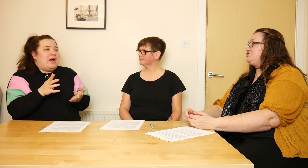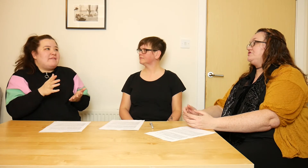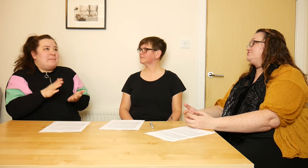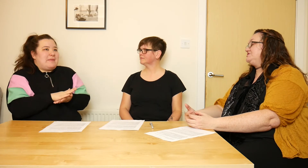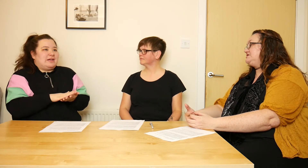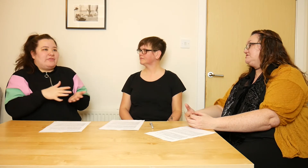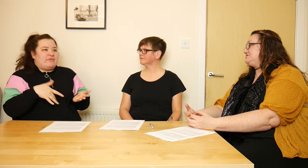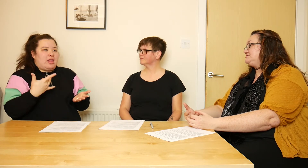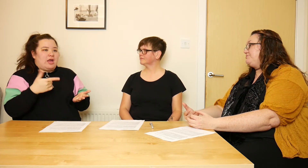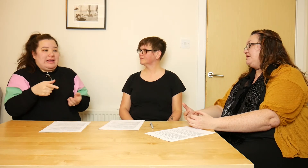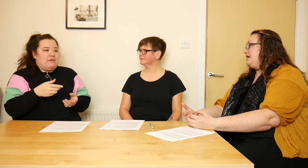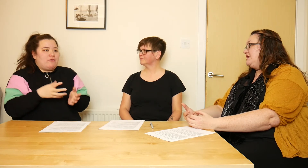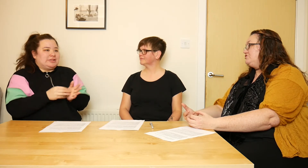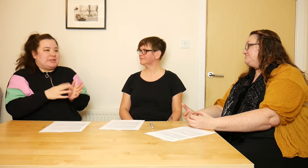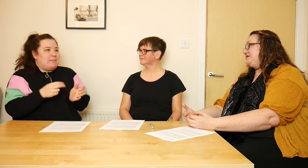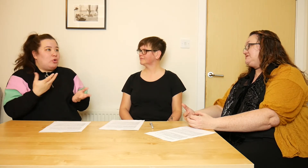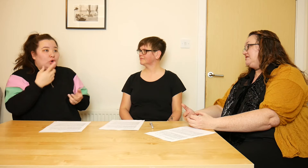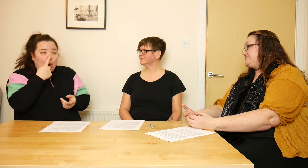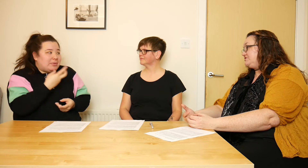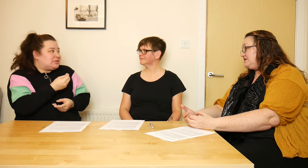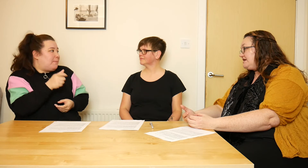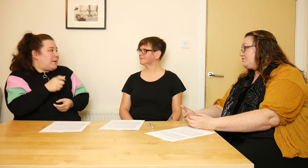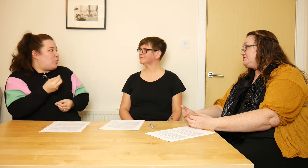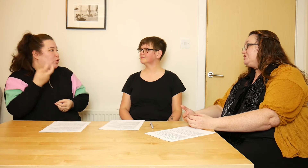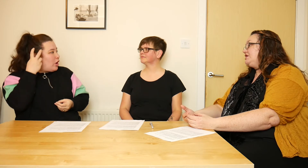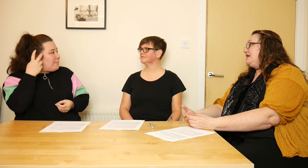or they don't consider themselves to be using BSL as a first language,